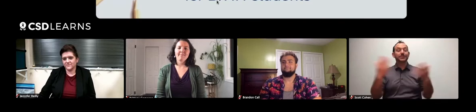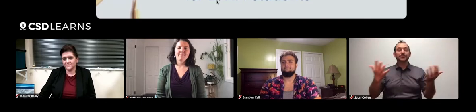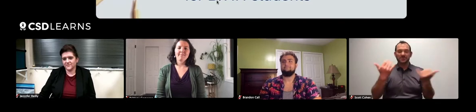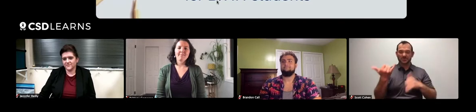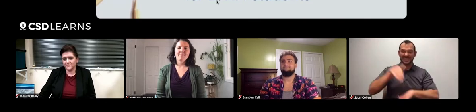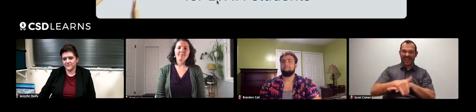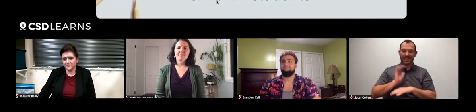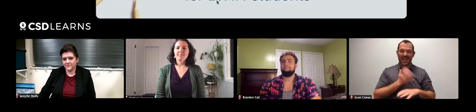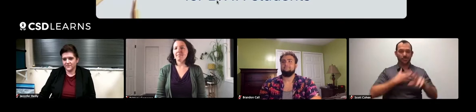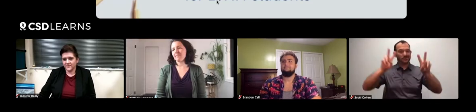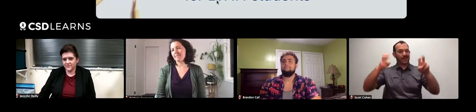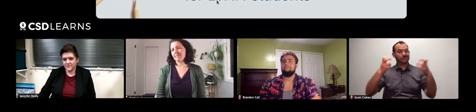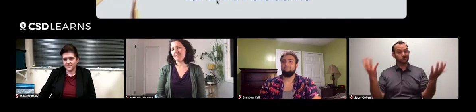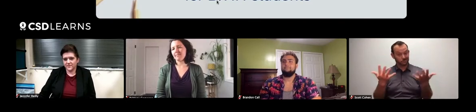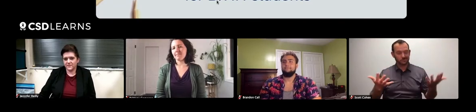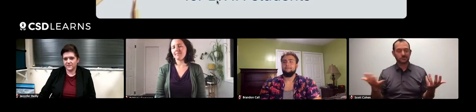[Scott] Again, our topic for tonight